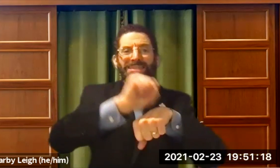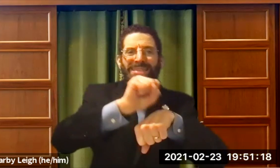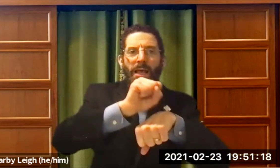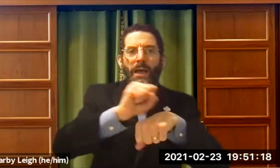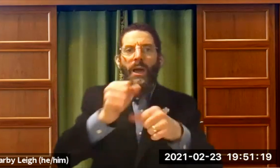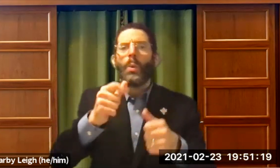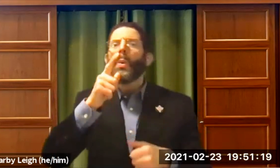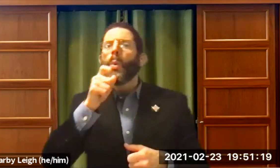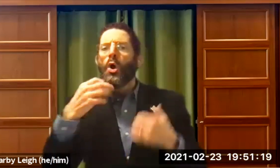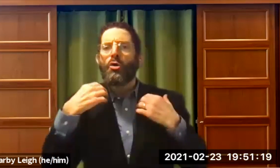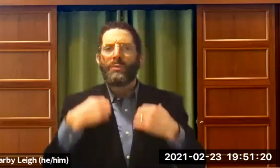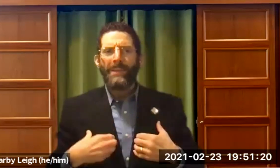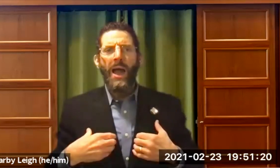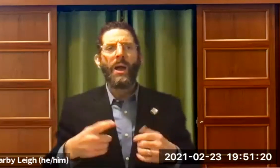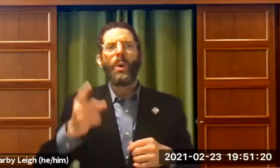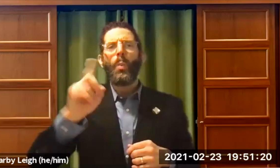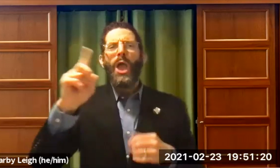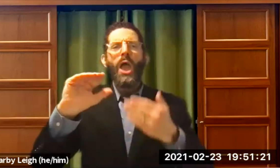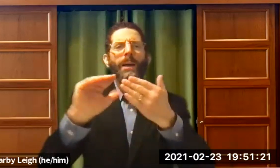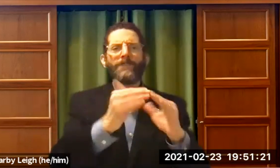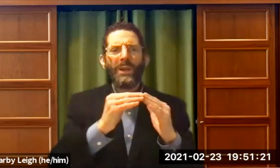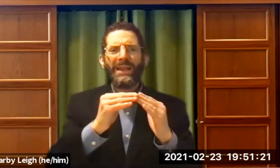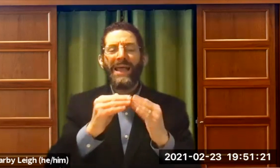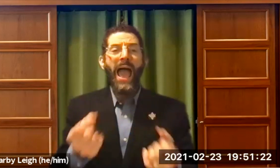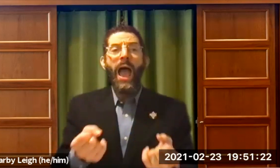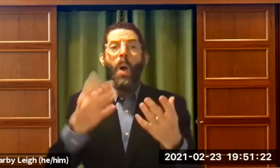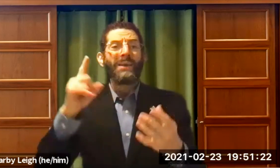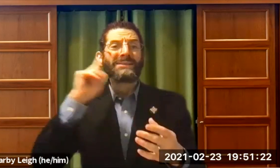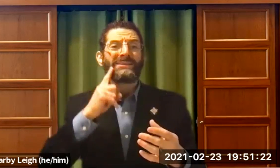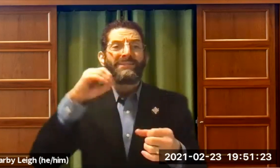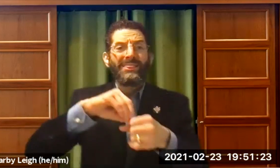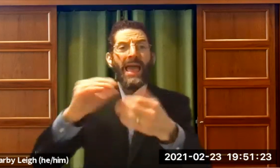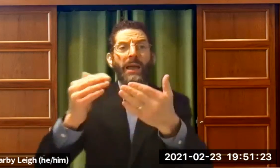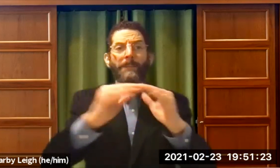situation, which synagogue, who's the rabbi, where is the community